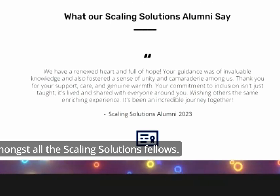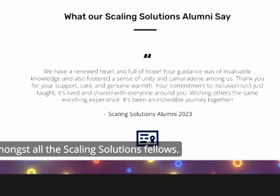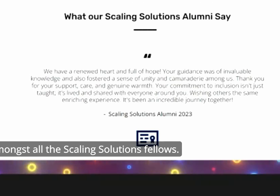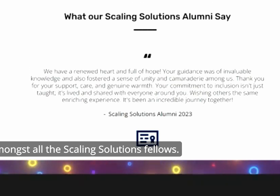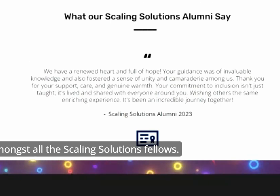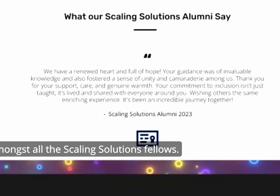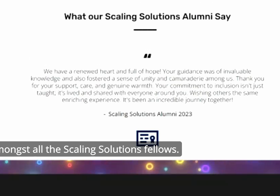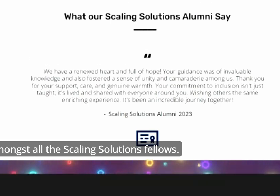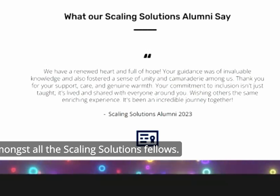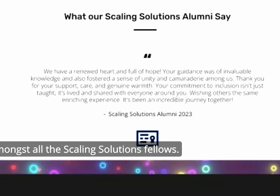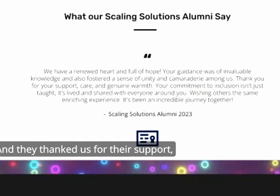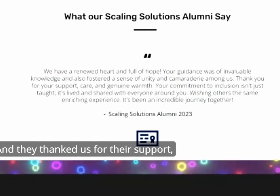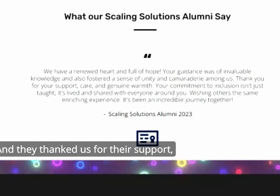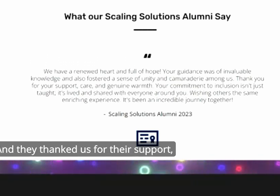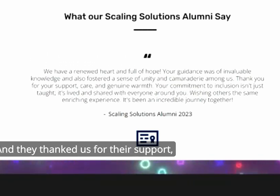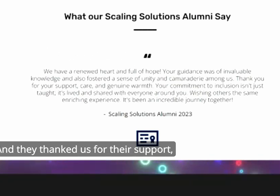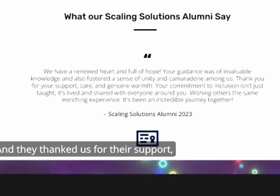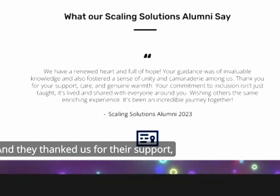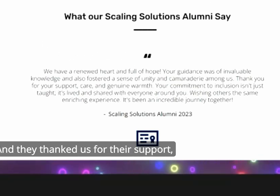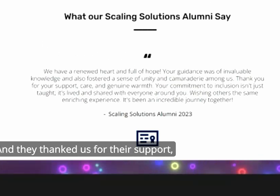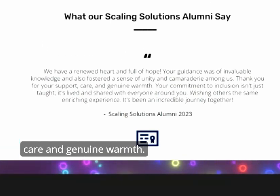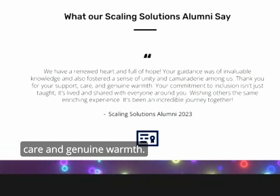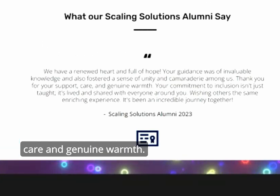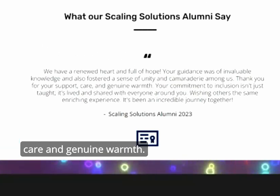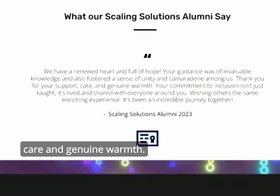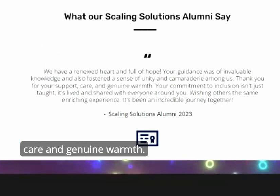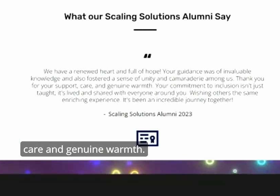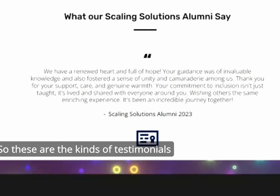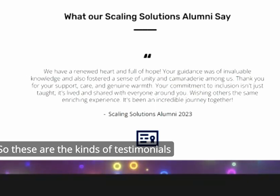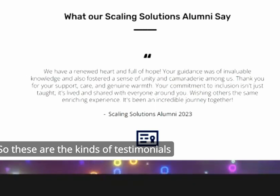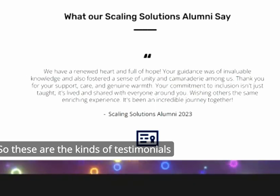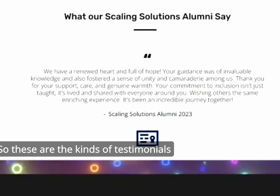Solutions fellows and they thanked us for their support care and genuine warmth so these are the